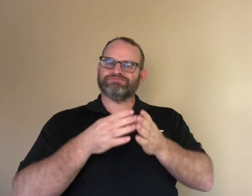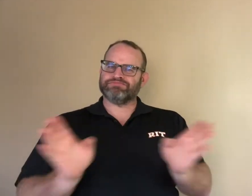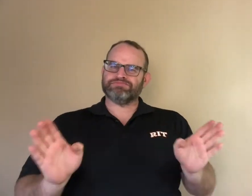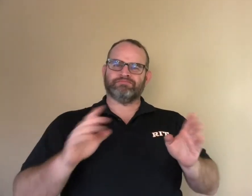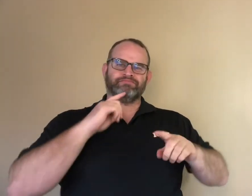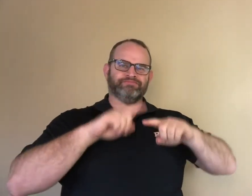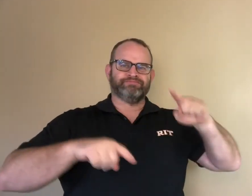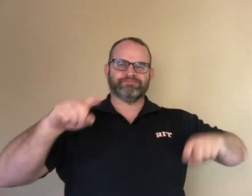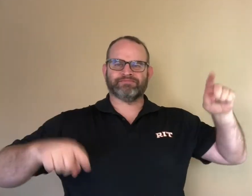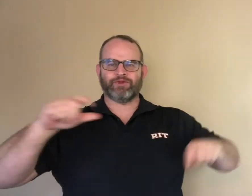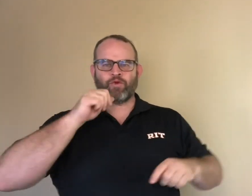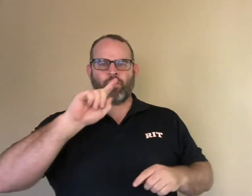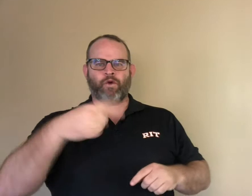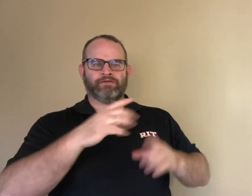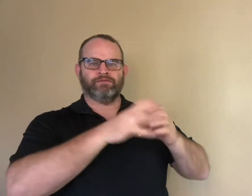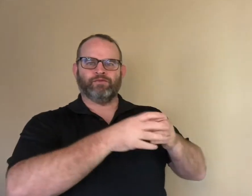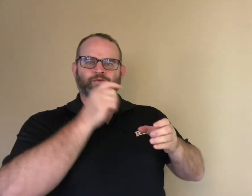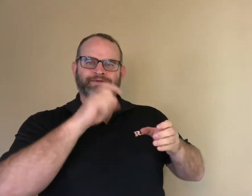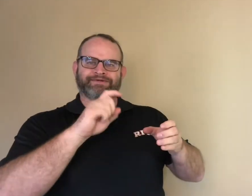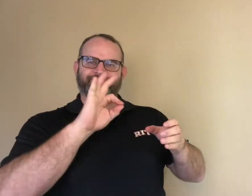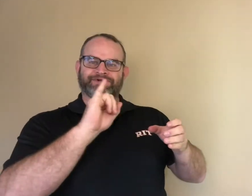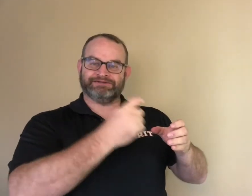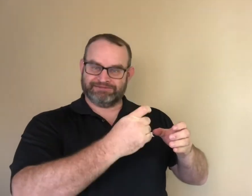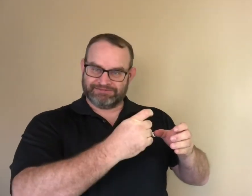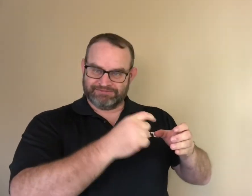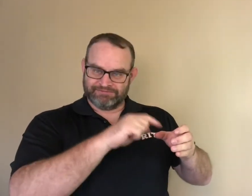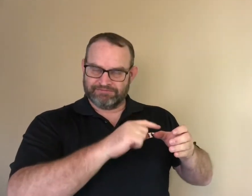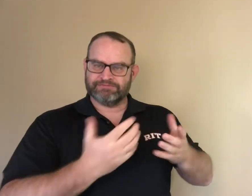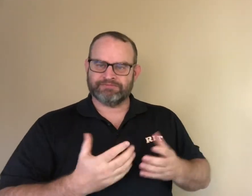We need more stories that reflect the diversity of deaf experiences, not only the certain group of deaf people that need to be fixed.